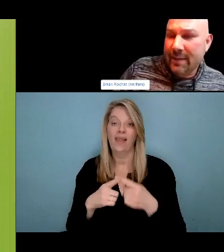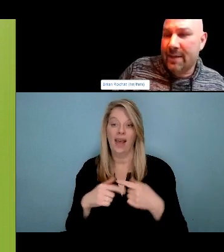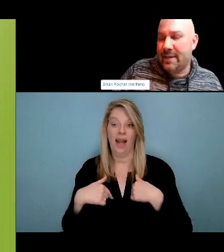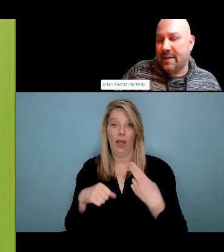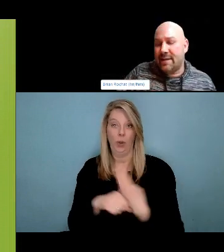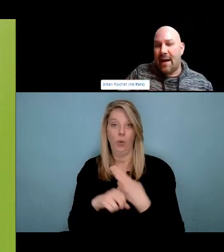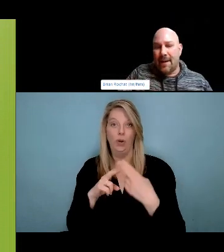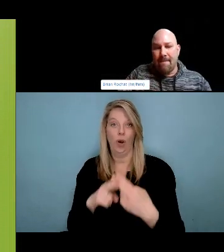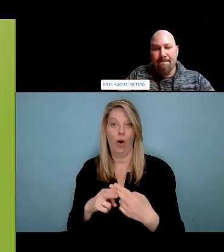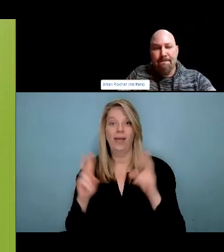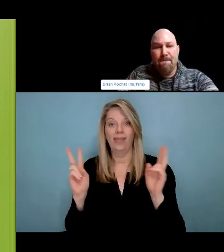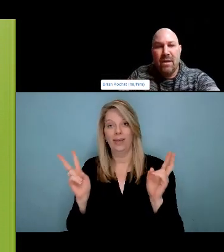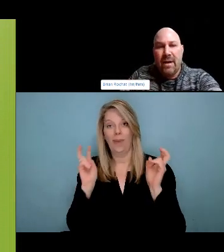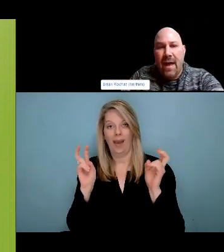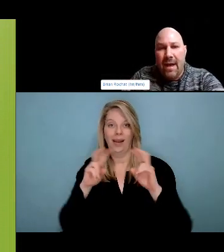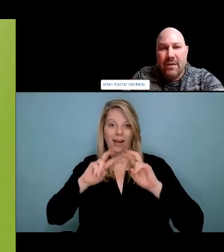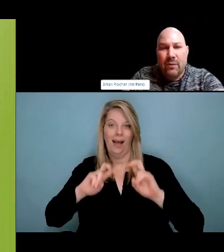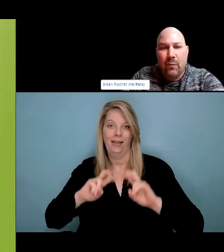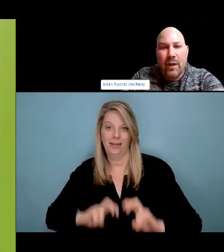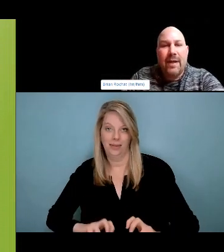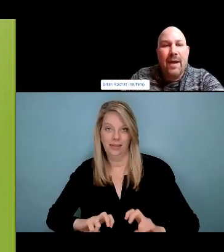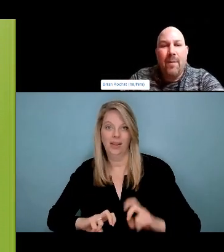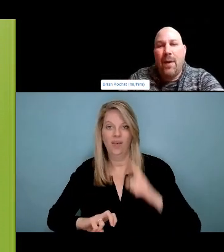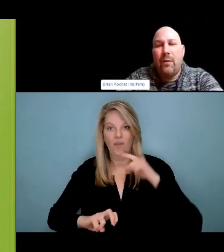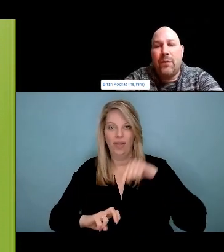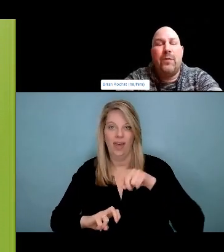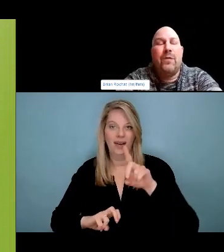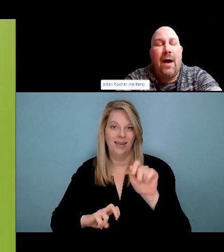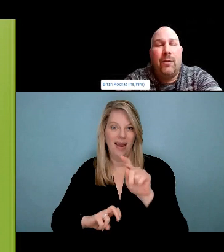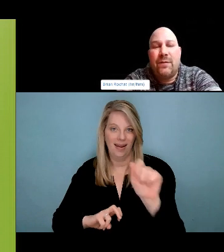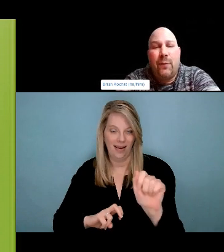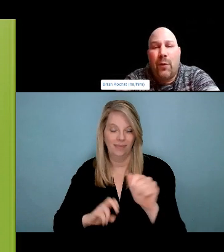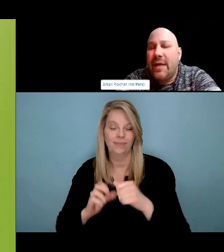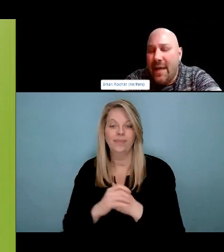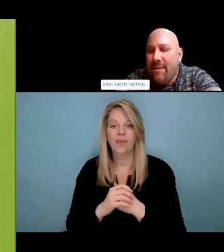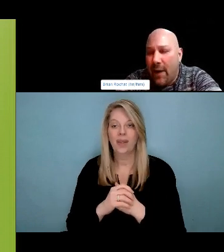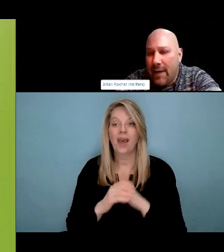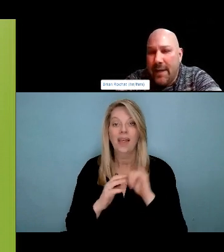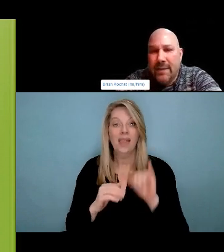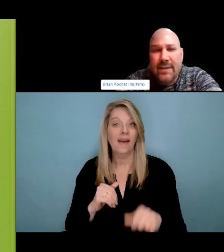was always boundaries, right? Don't go on the rocks, you know, stay away